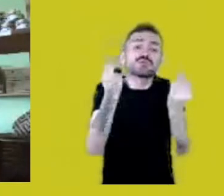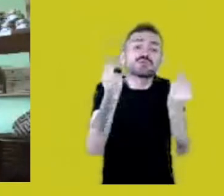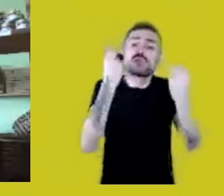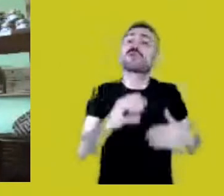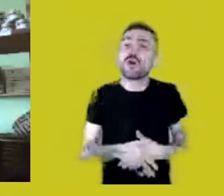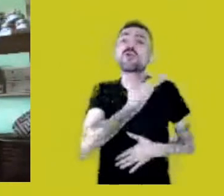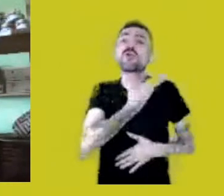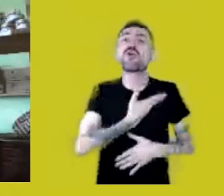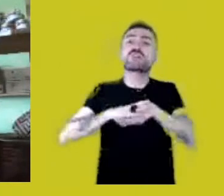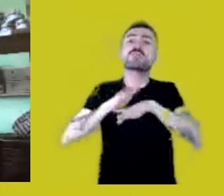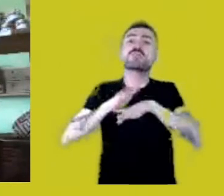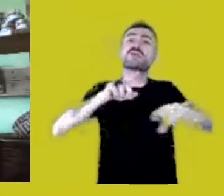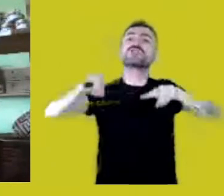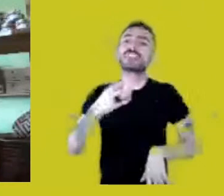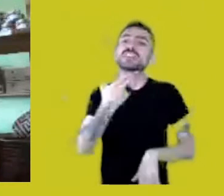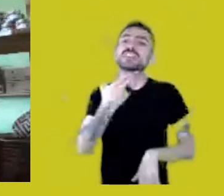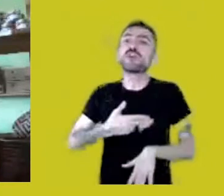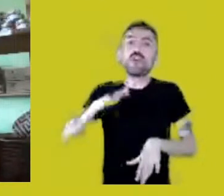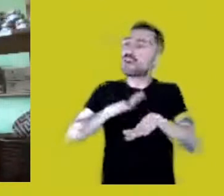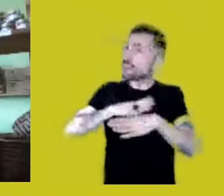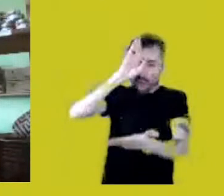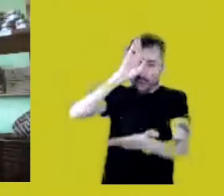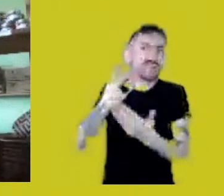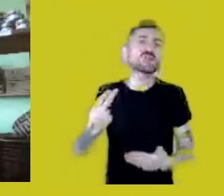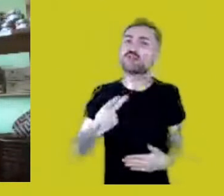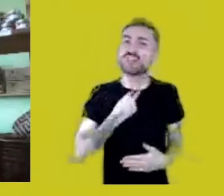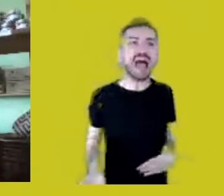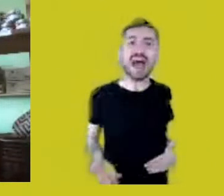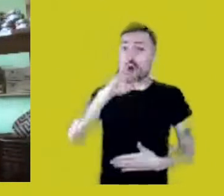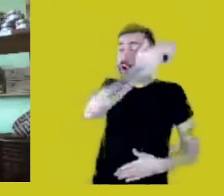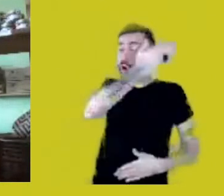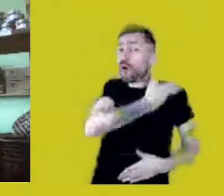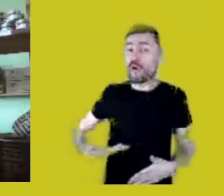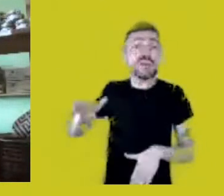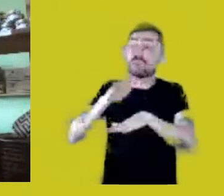a government we don’t trust, a government we didn’t vote for?!